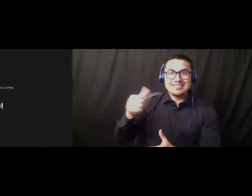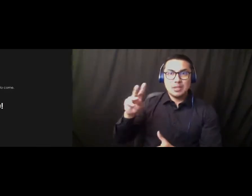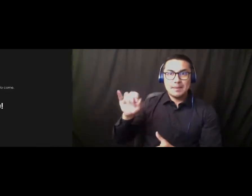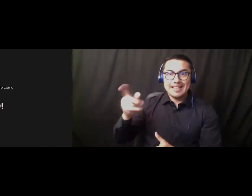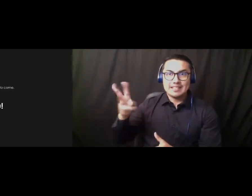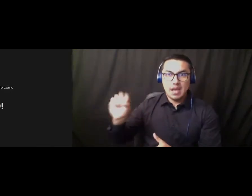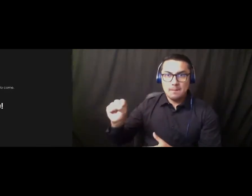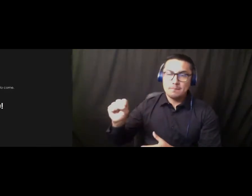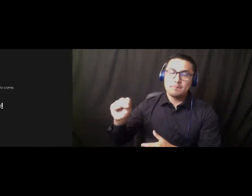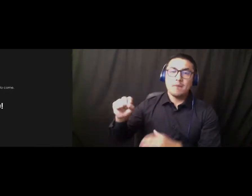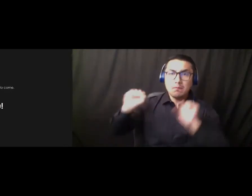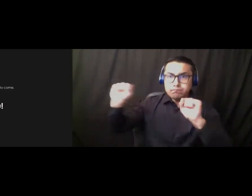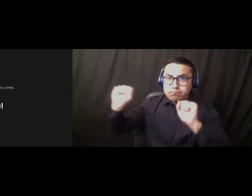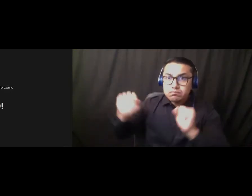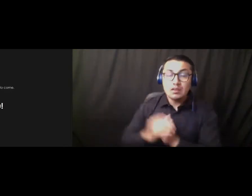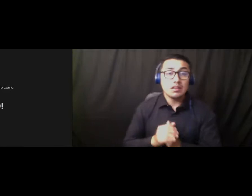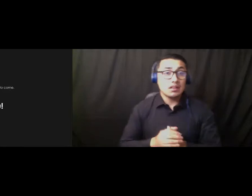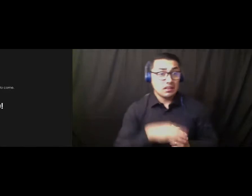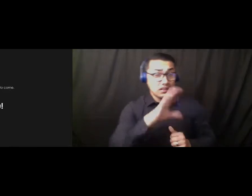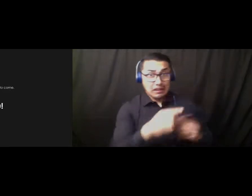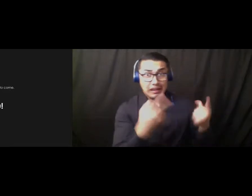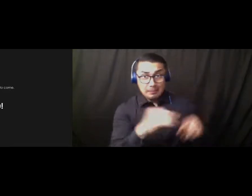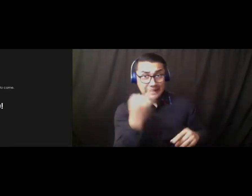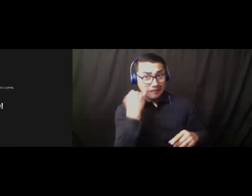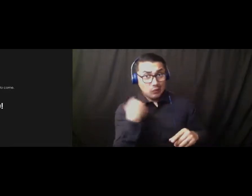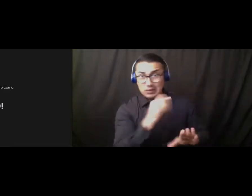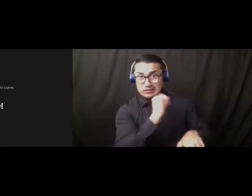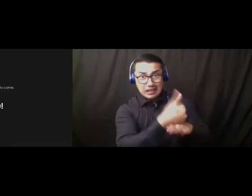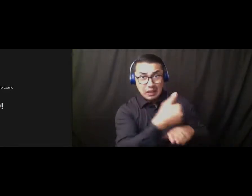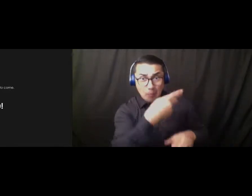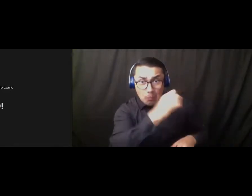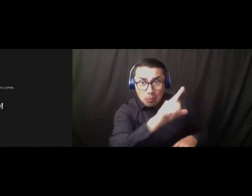uh, would the community be able to use it besides the campus? We won't have a pool.